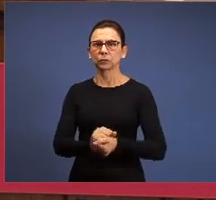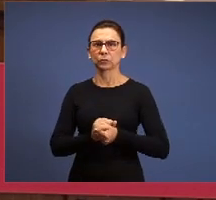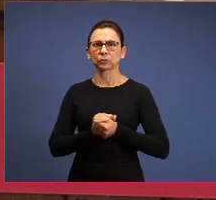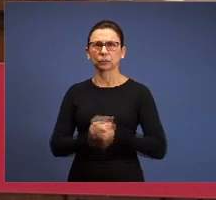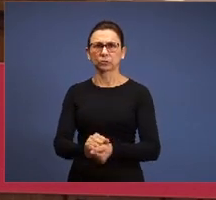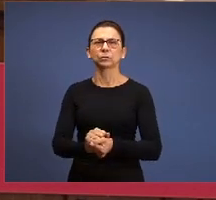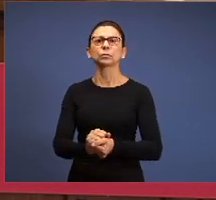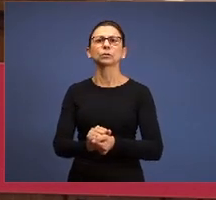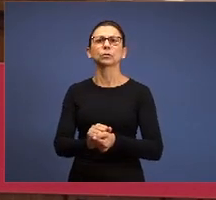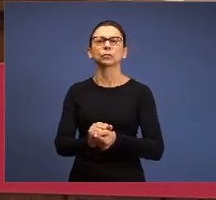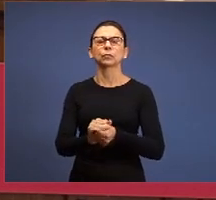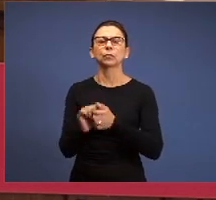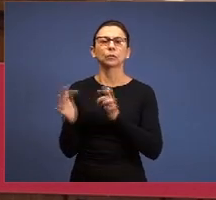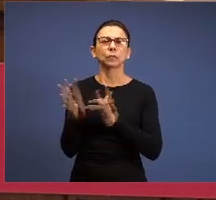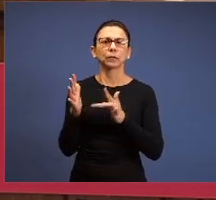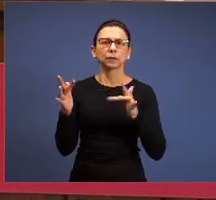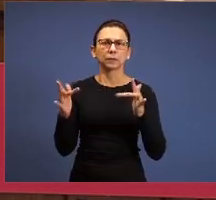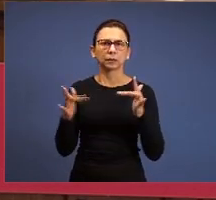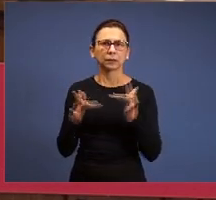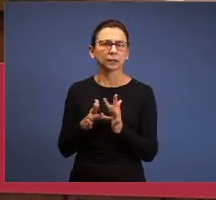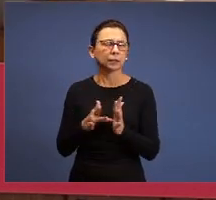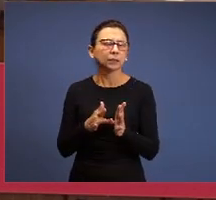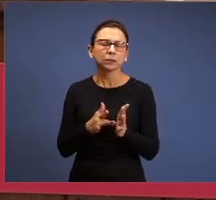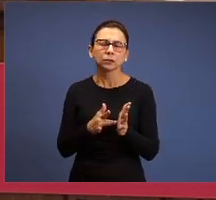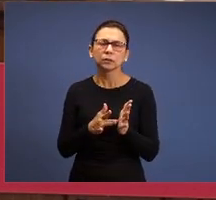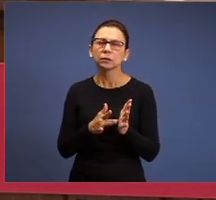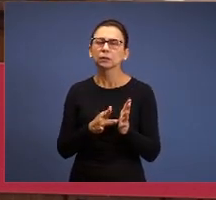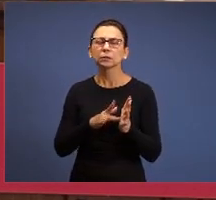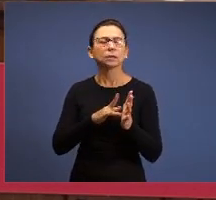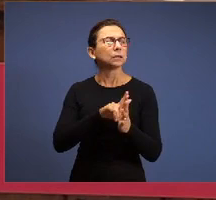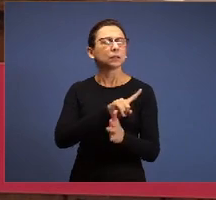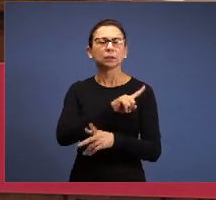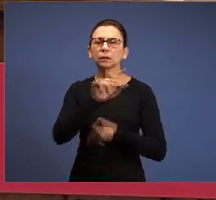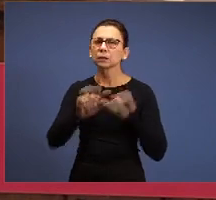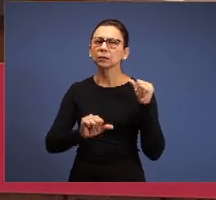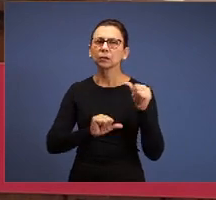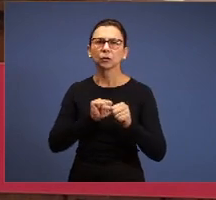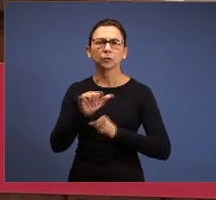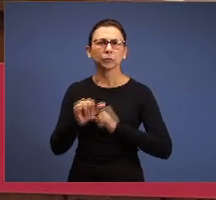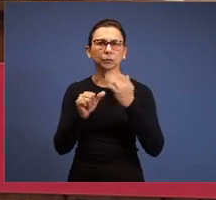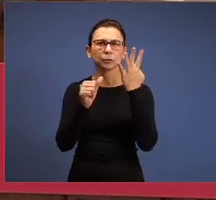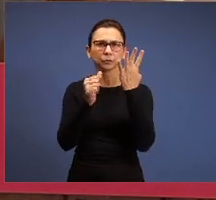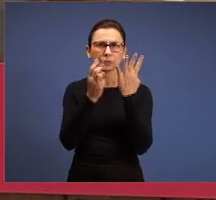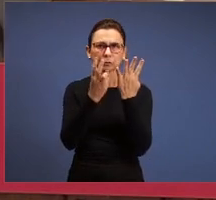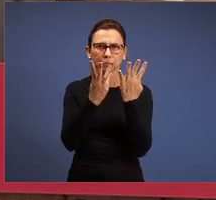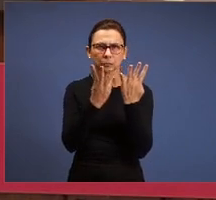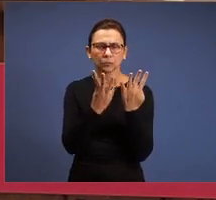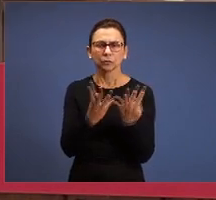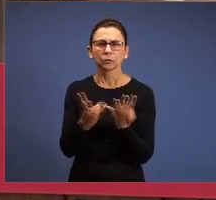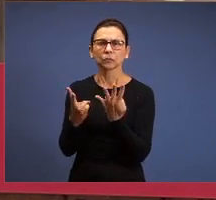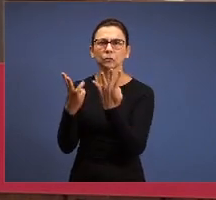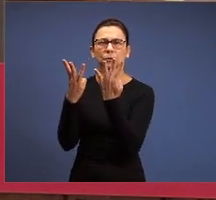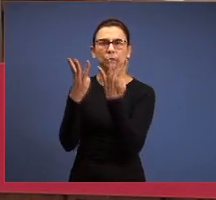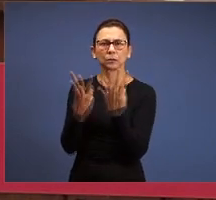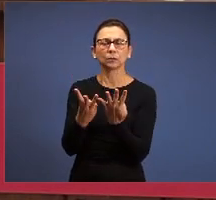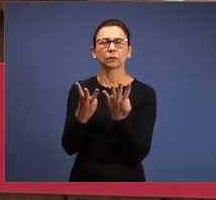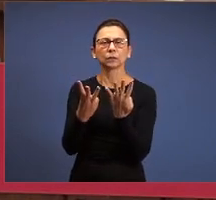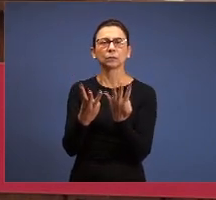of seven golden lampstands, He didn't change it the seven lampstands are related to the seven